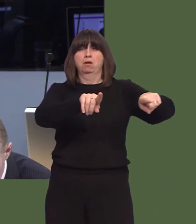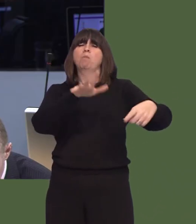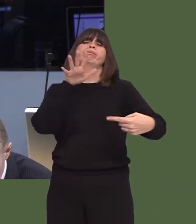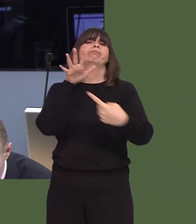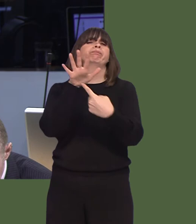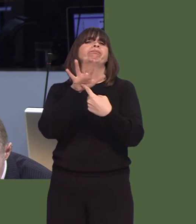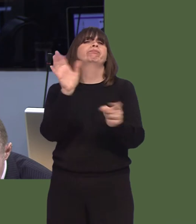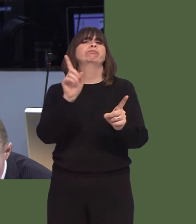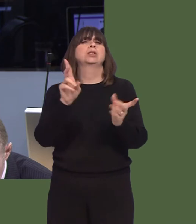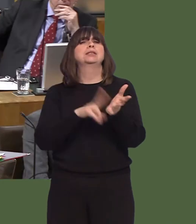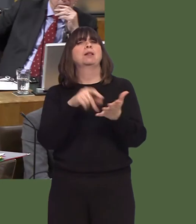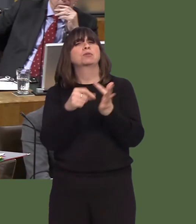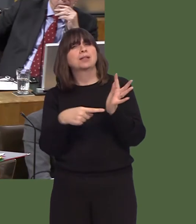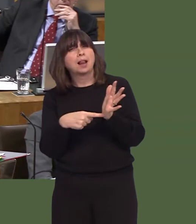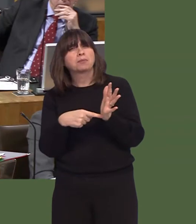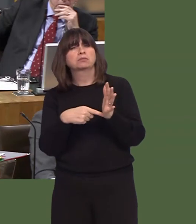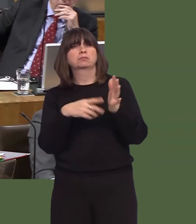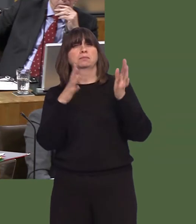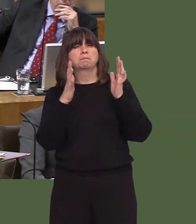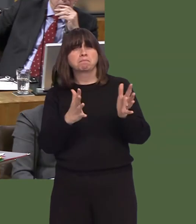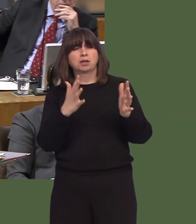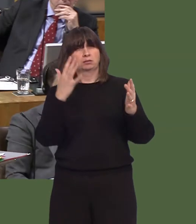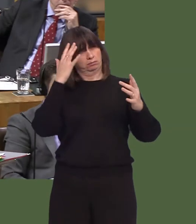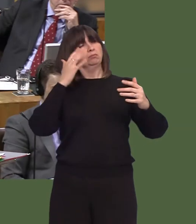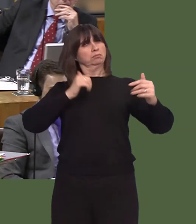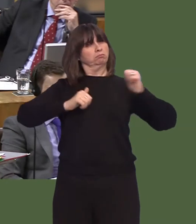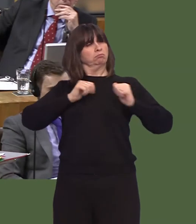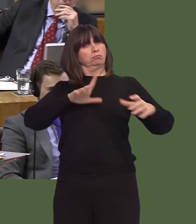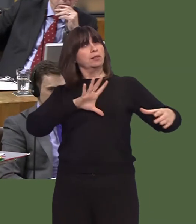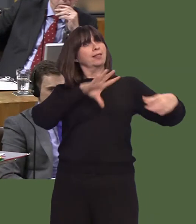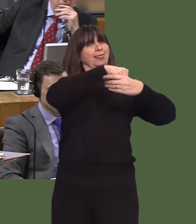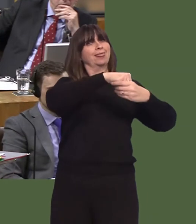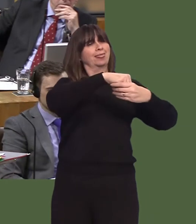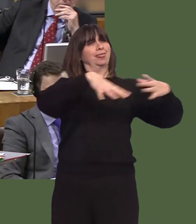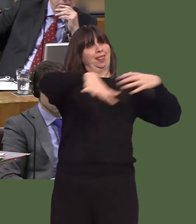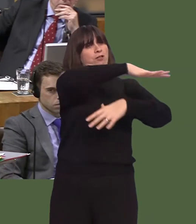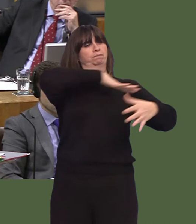rhan o fae Abertawe ac yn gweithio gyda chyngorau eraill ym mae Abertawe er mwyn sicrhau dyfodol